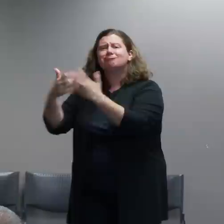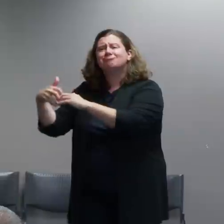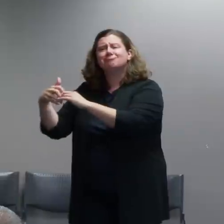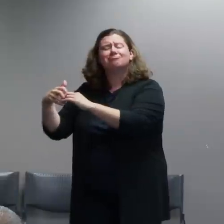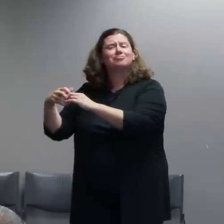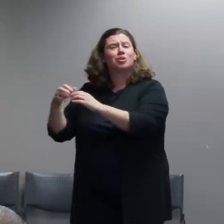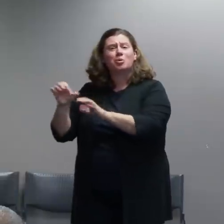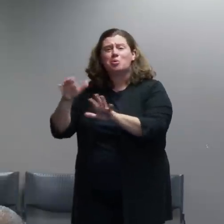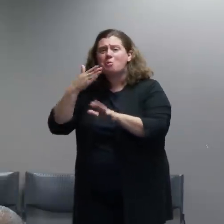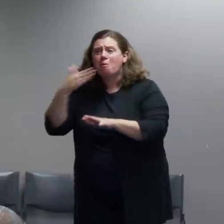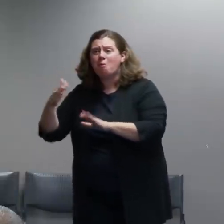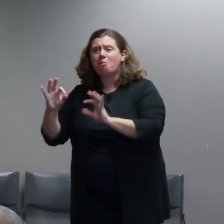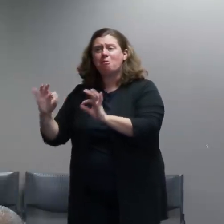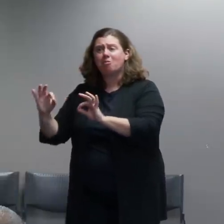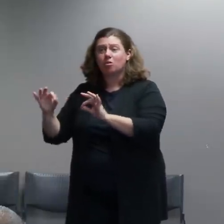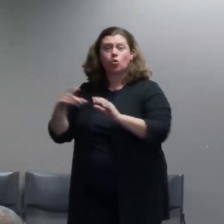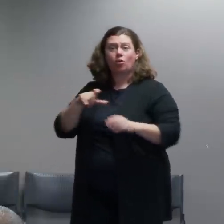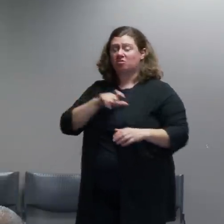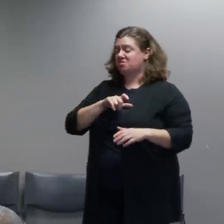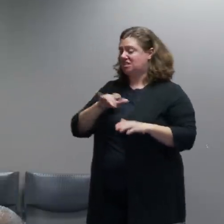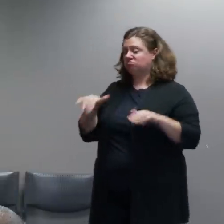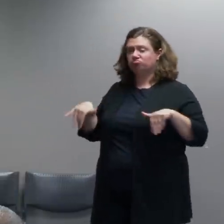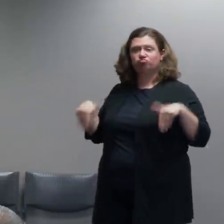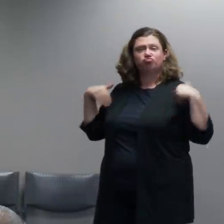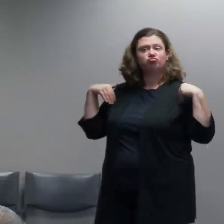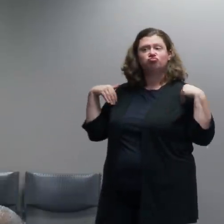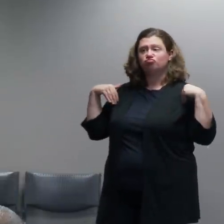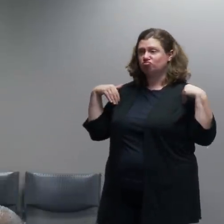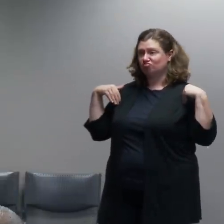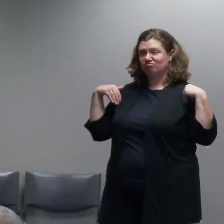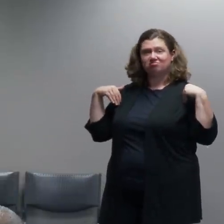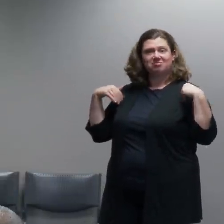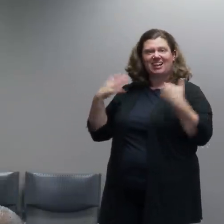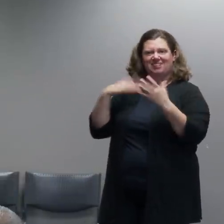So we took a hands-off approach to those events.